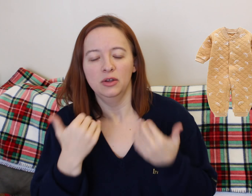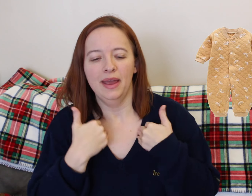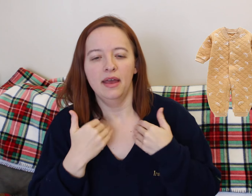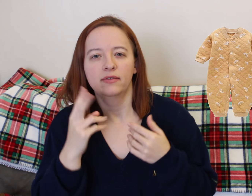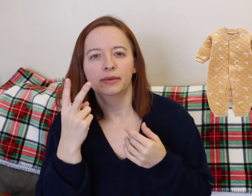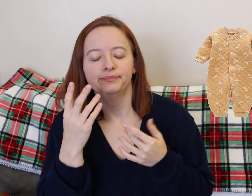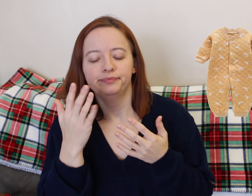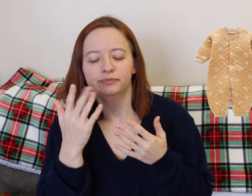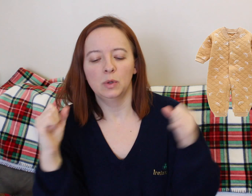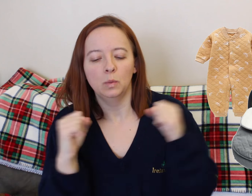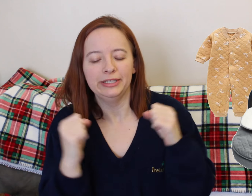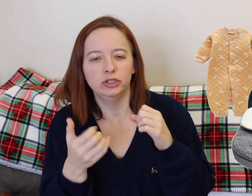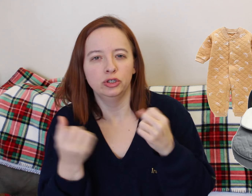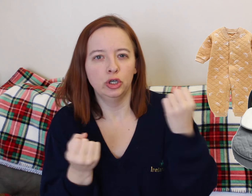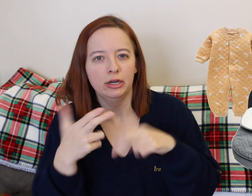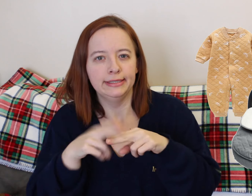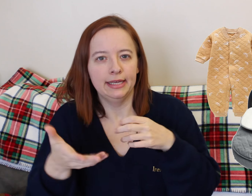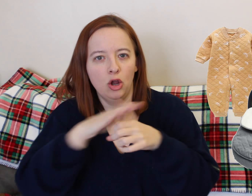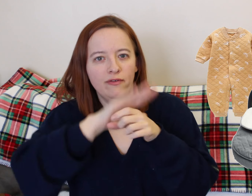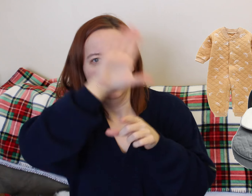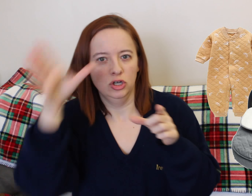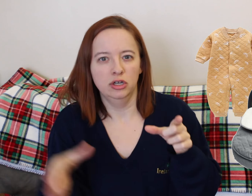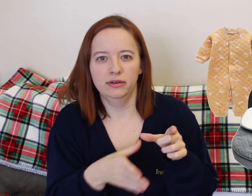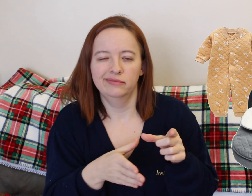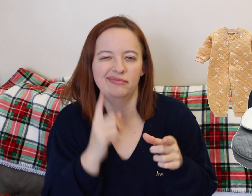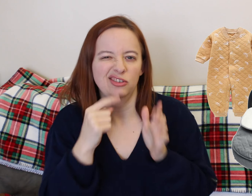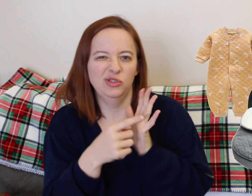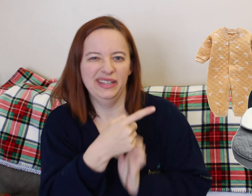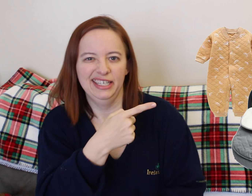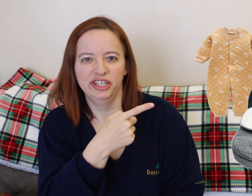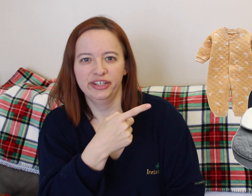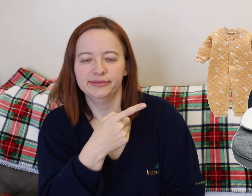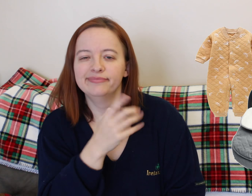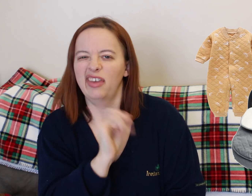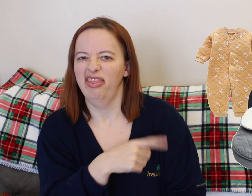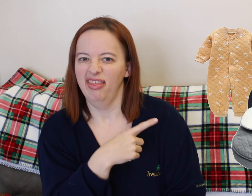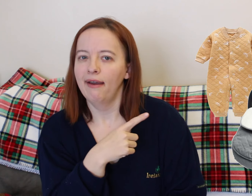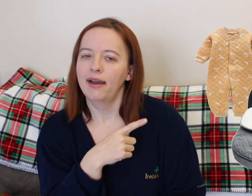Like no type of puffy jackets in a car seat. So the best thing to do I would say is if it's cold, don't bring a jacket.